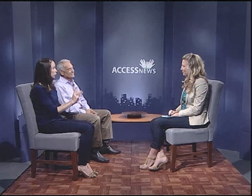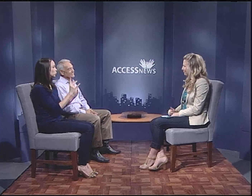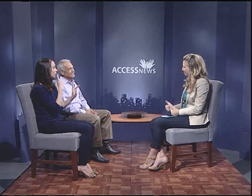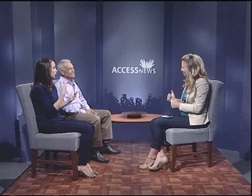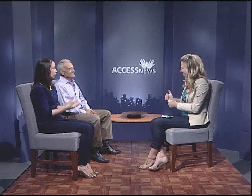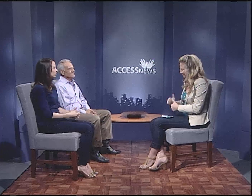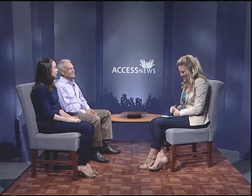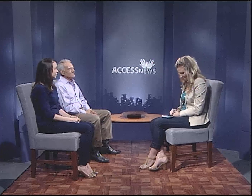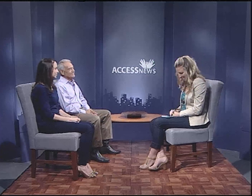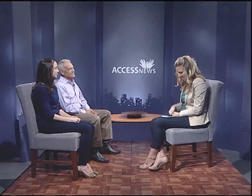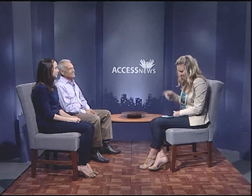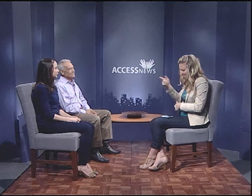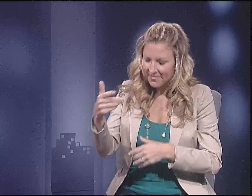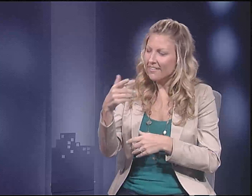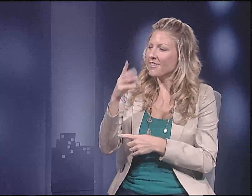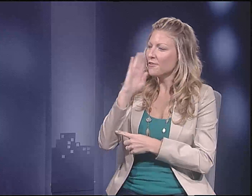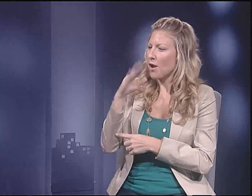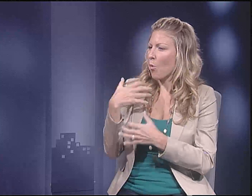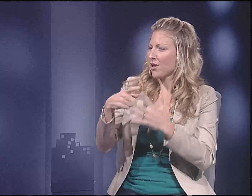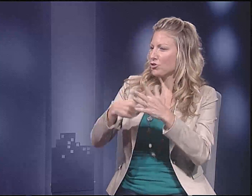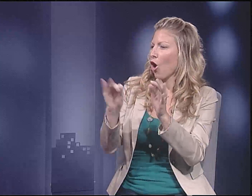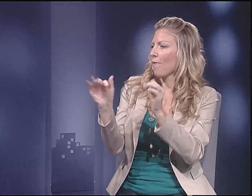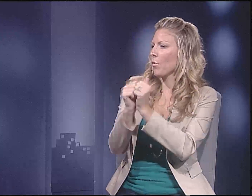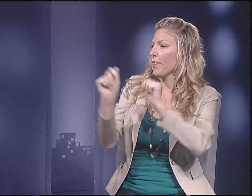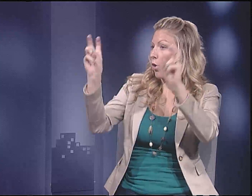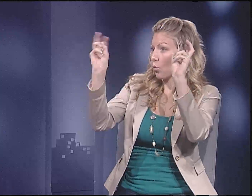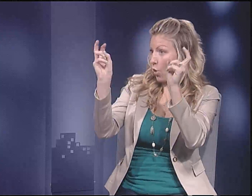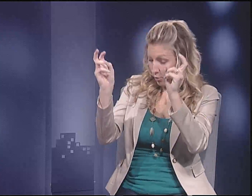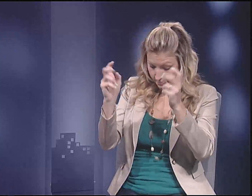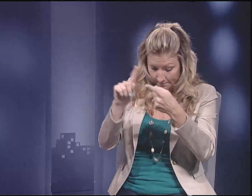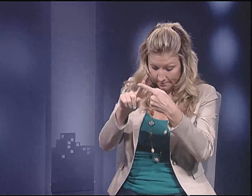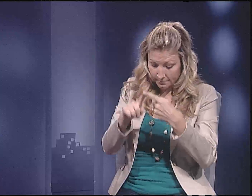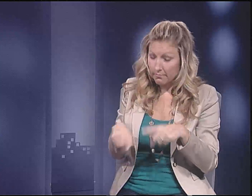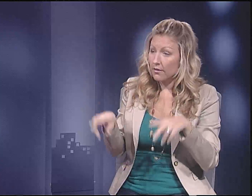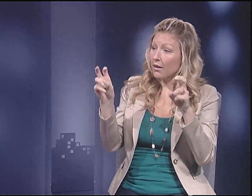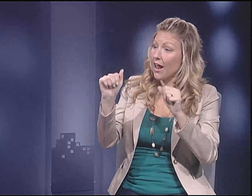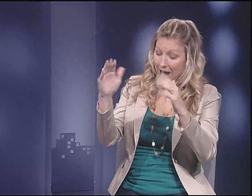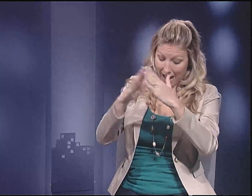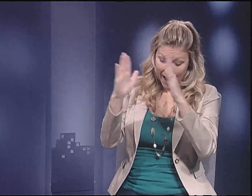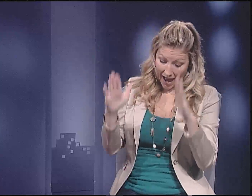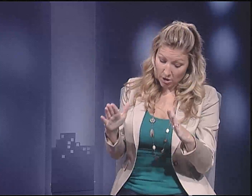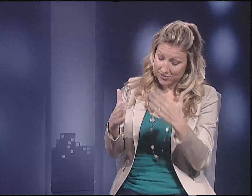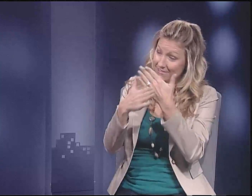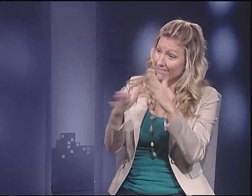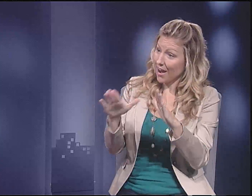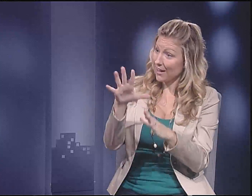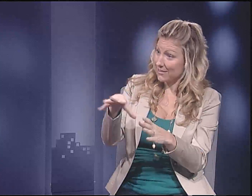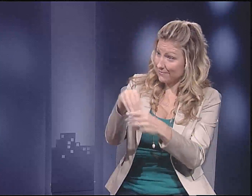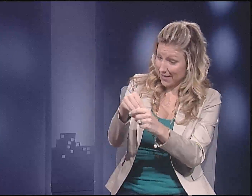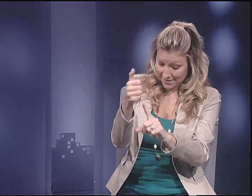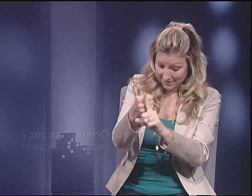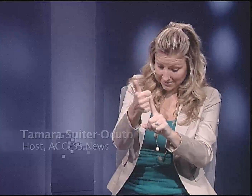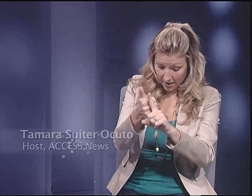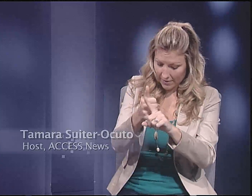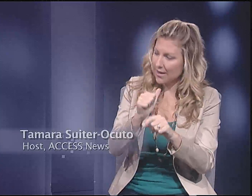I want to start off with a quote, "A house divided